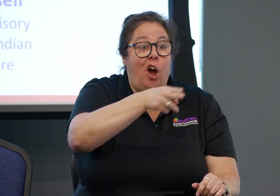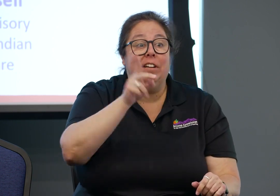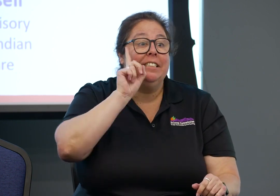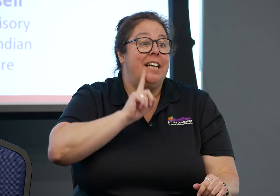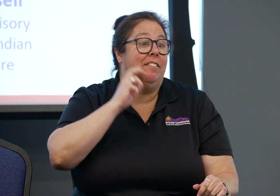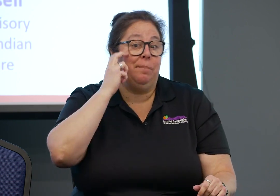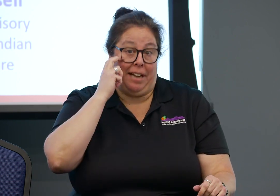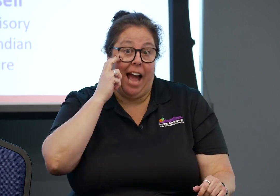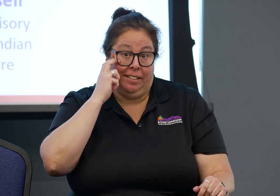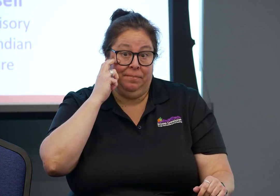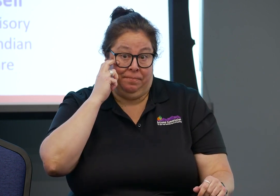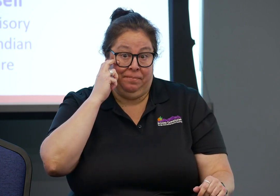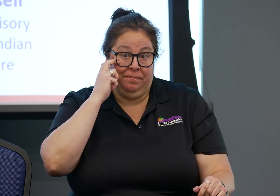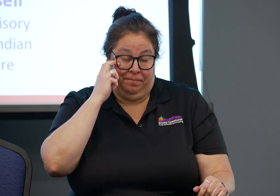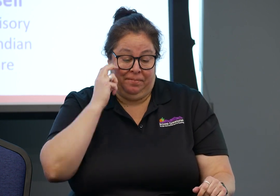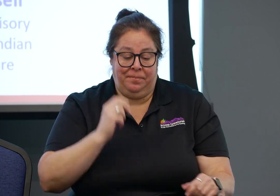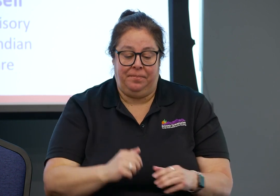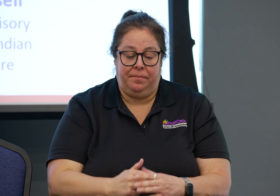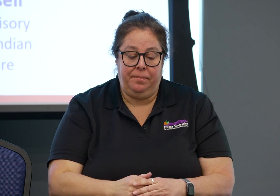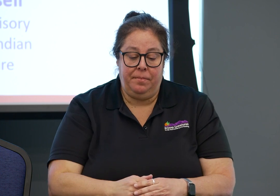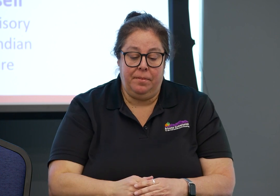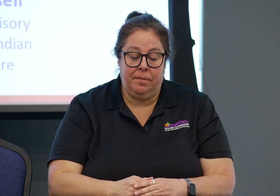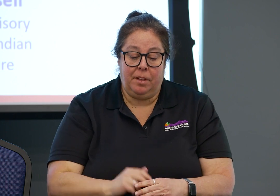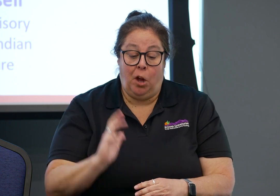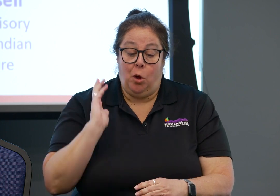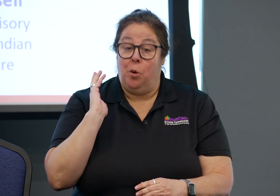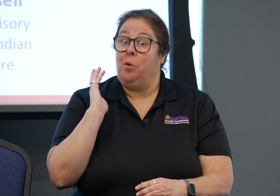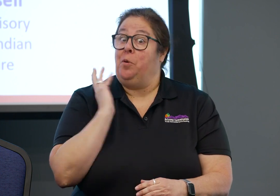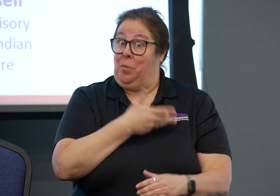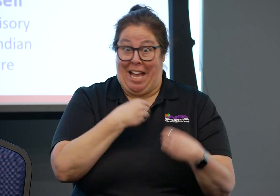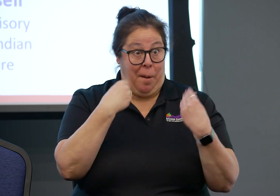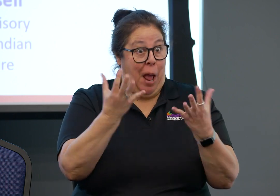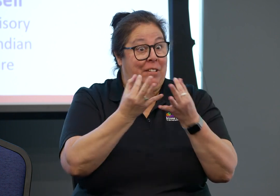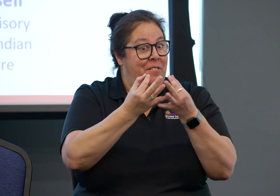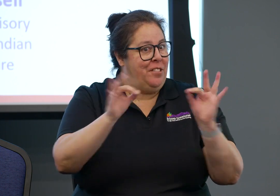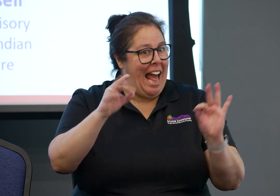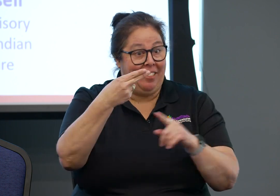We have a free equipment distribution program for Deaf, Hard of Hearing, and DeafBlind people.